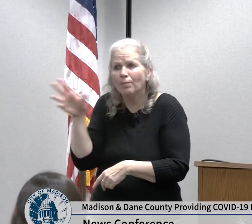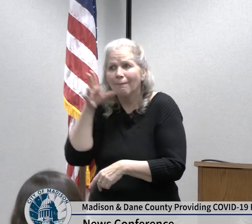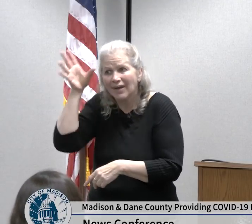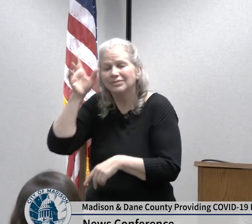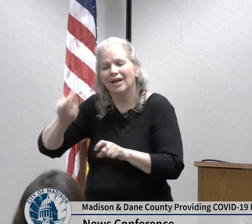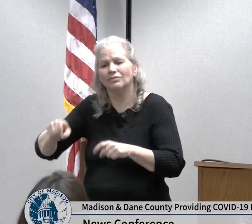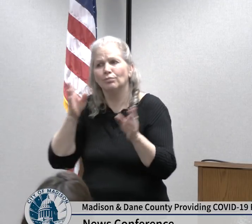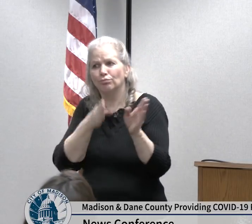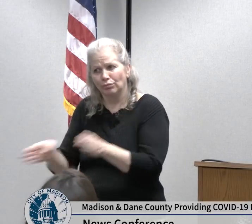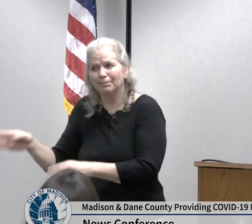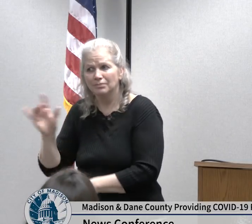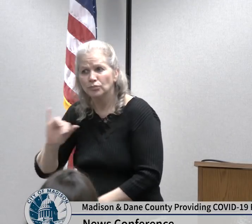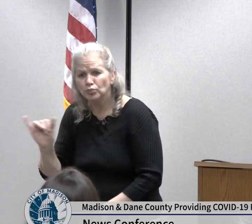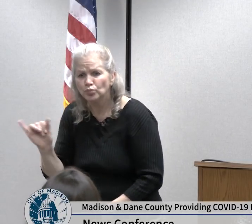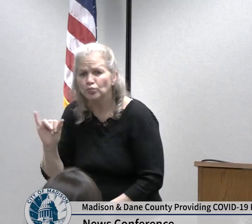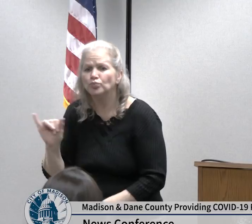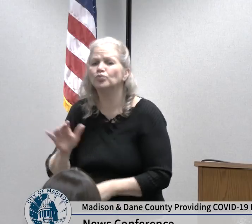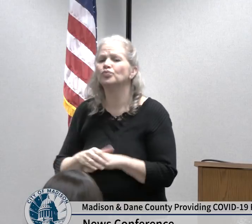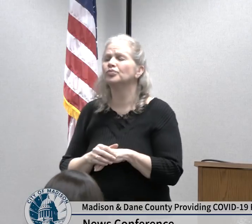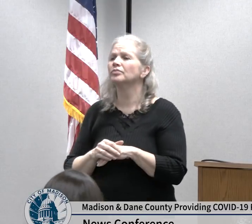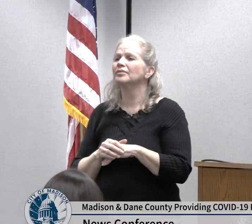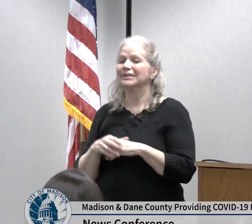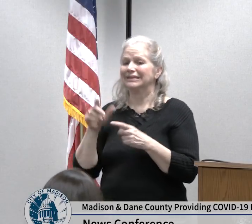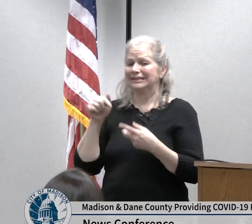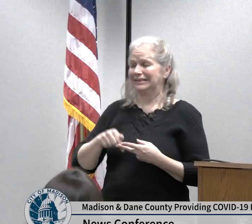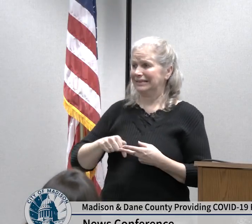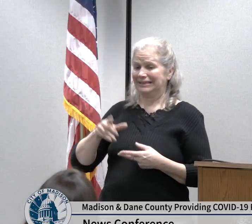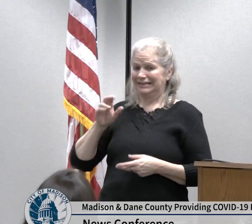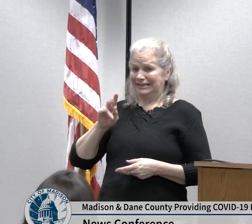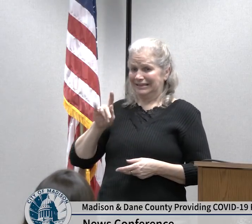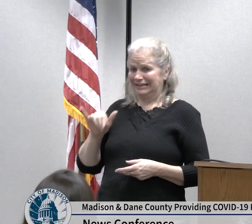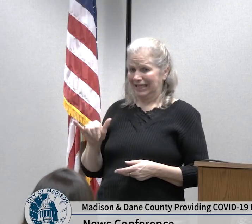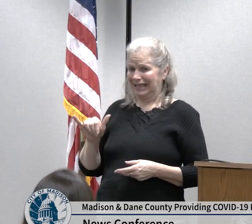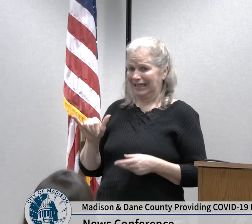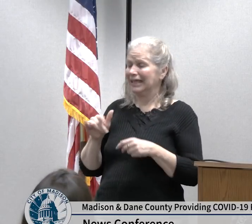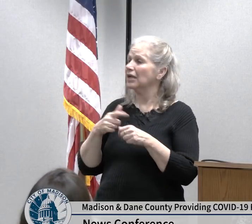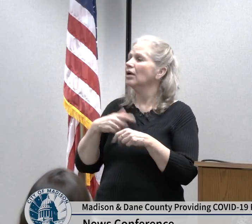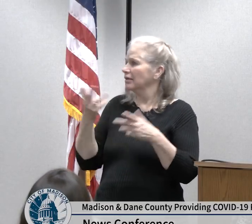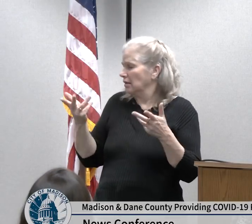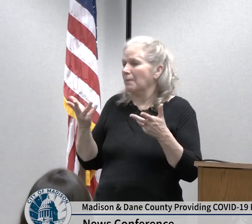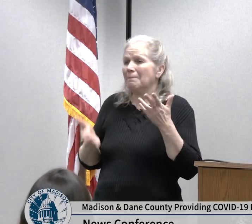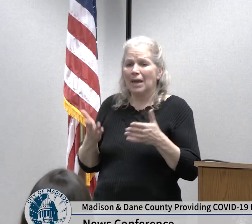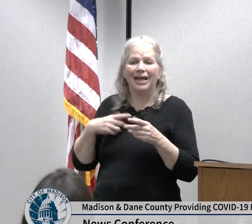possible to work from home and we are in the process of issuing guidance about